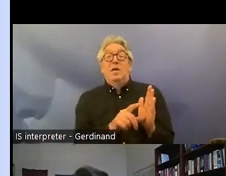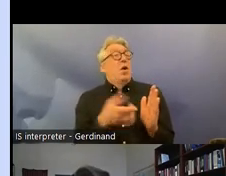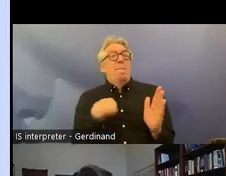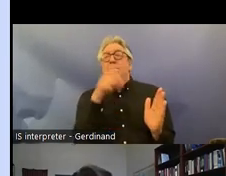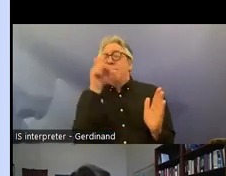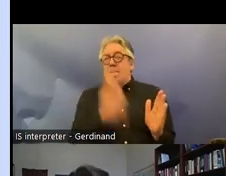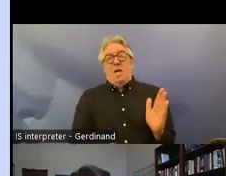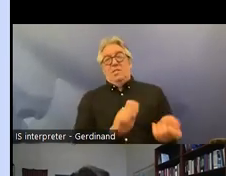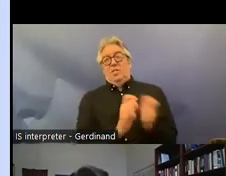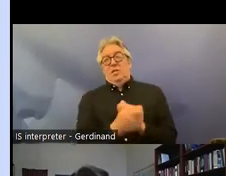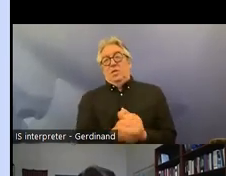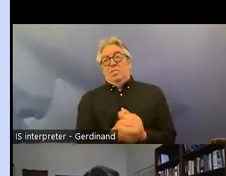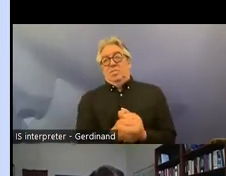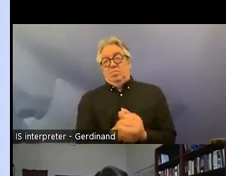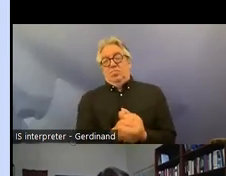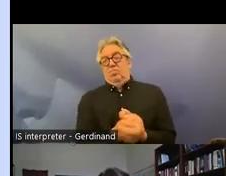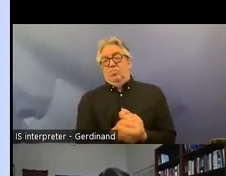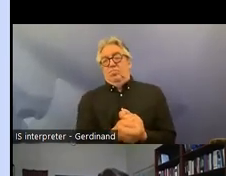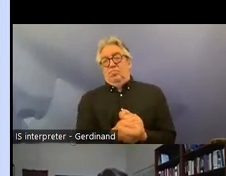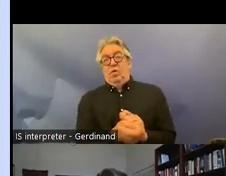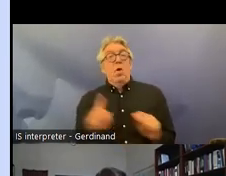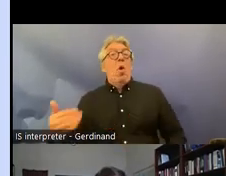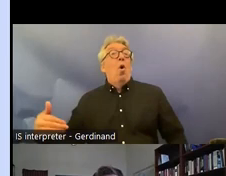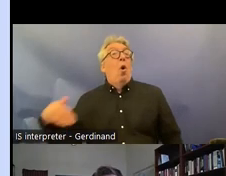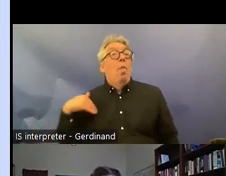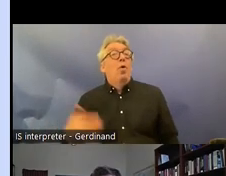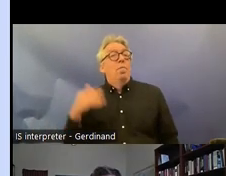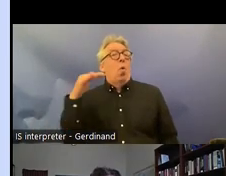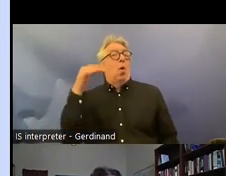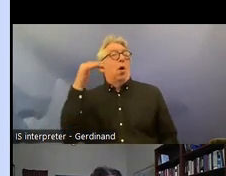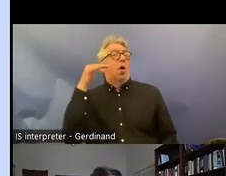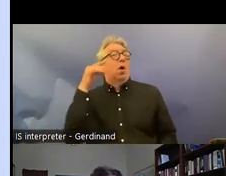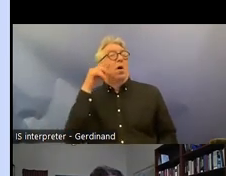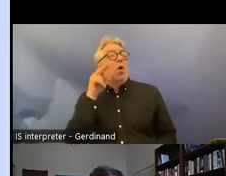incorporate the convention the umed had a wider approach looking at um